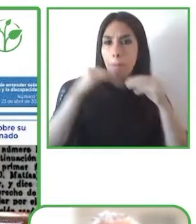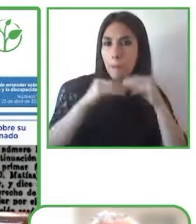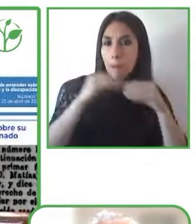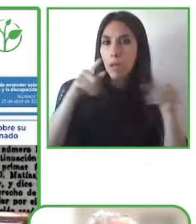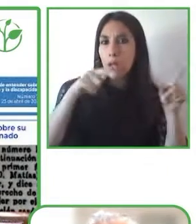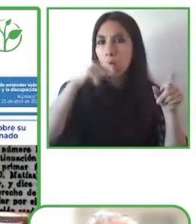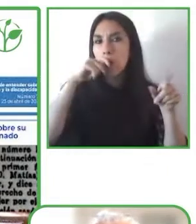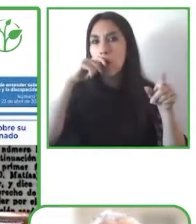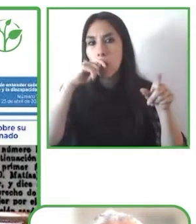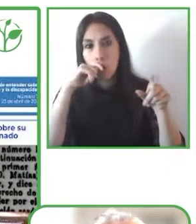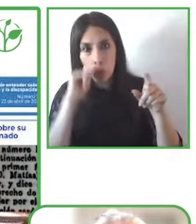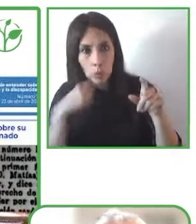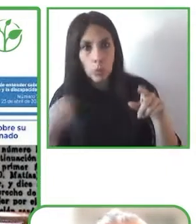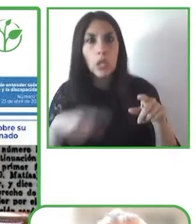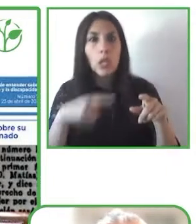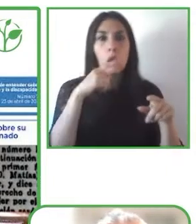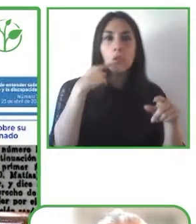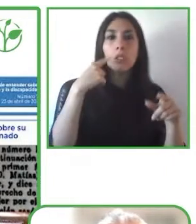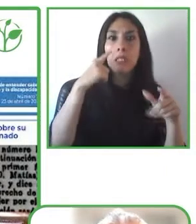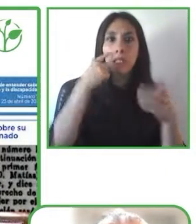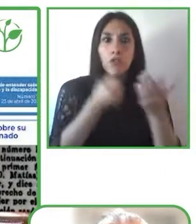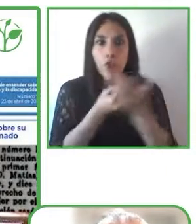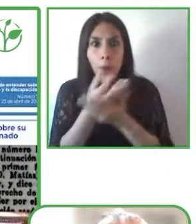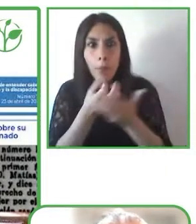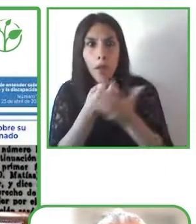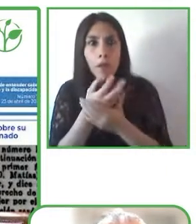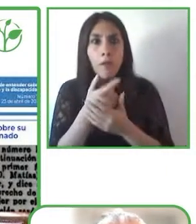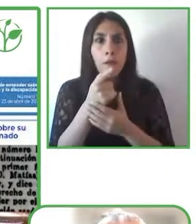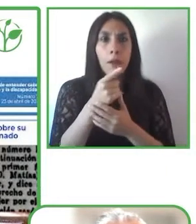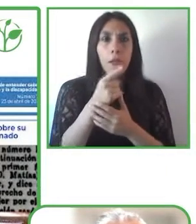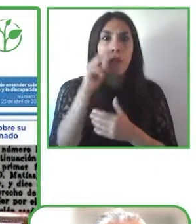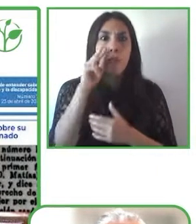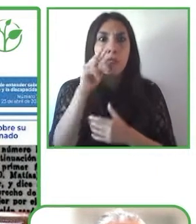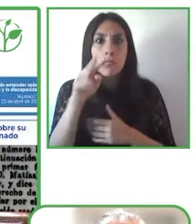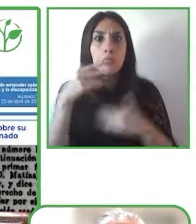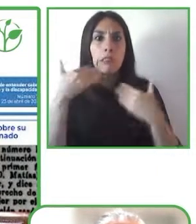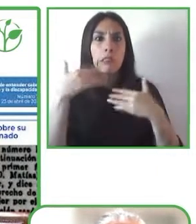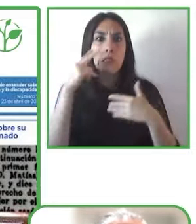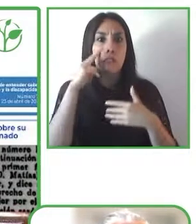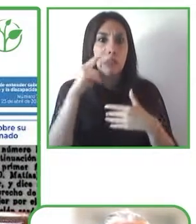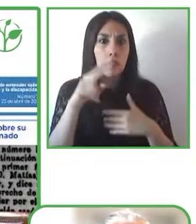they maybe don't understand everything because it’s full of difficult words or words that are